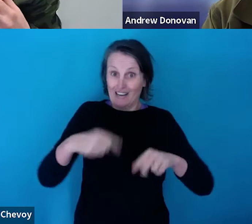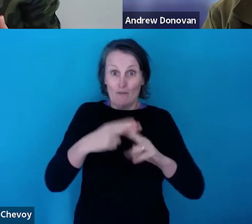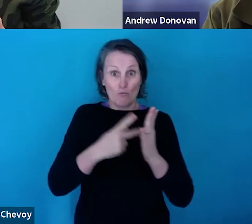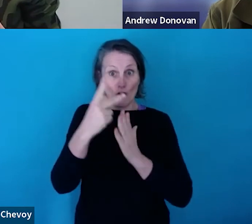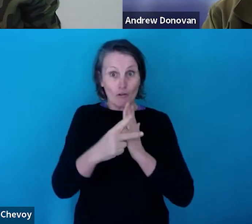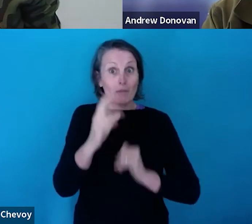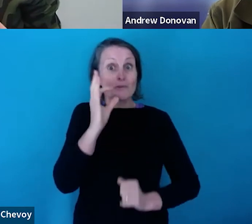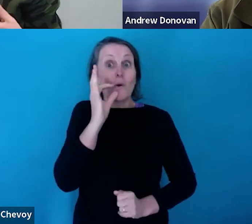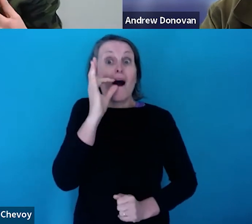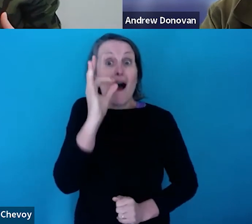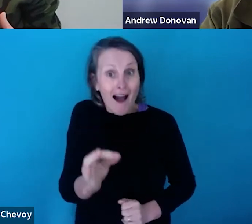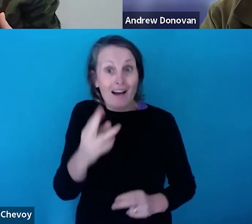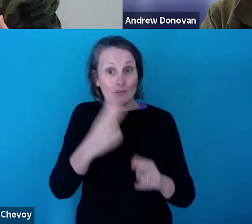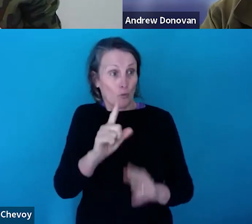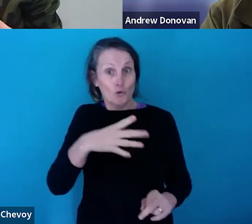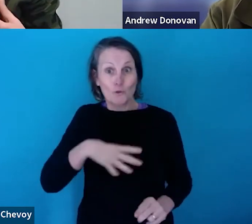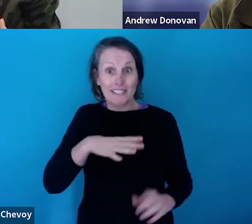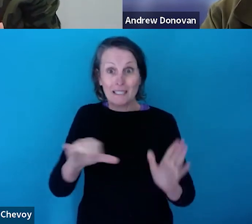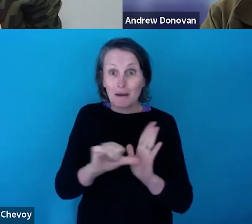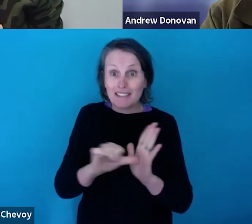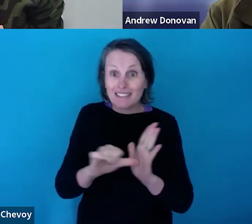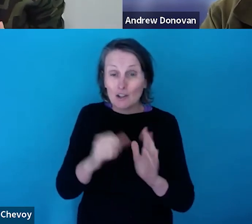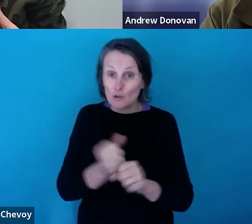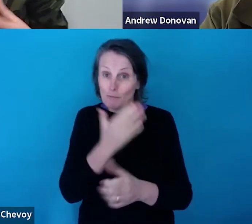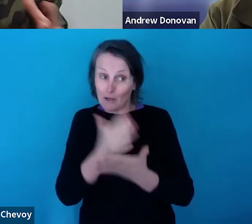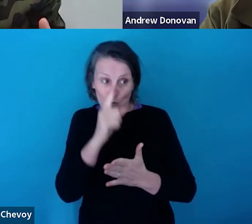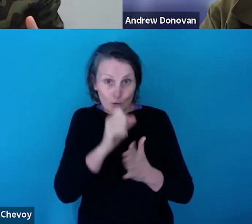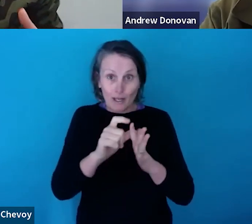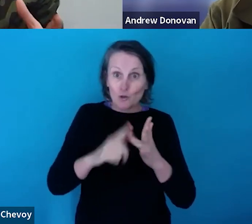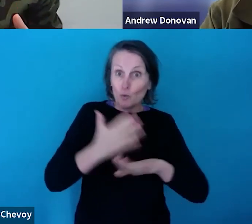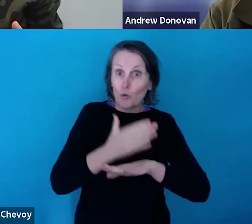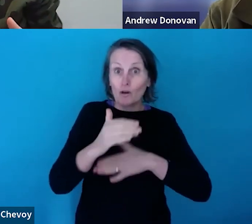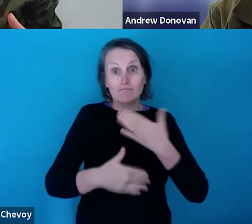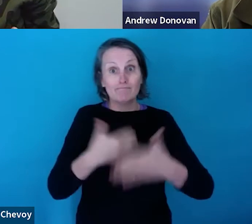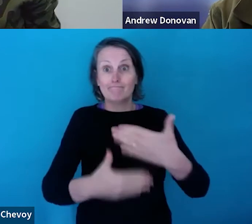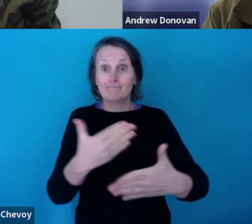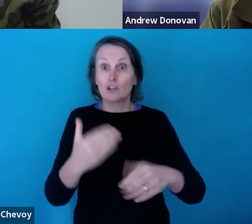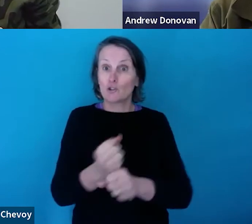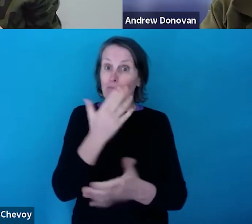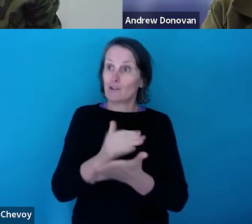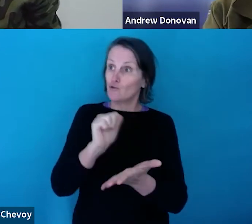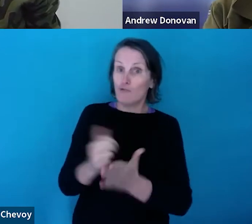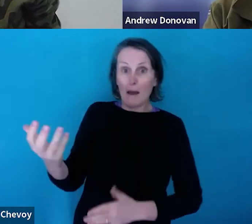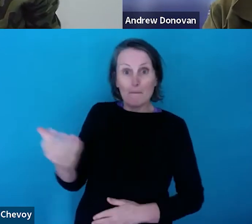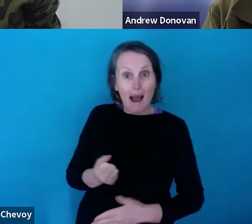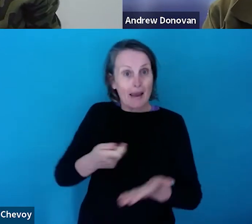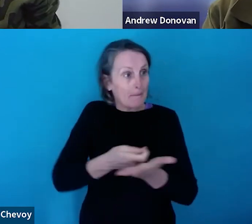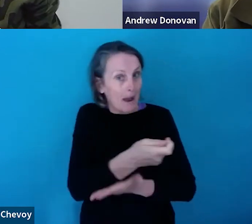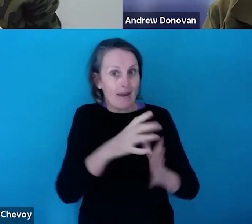genuinely need to do the work, to do it properly, to give yourself the right amount of time to do the work properly.